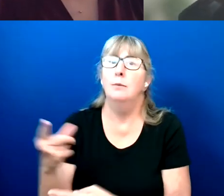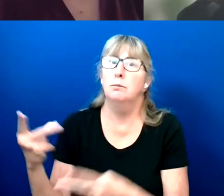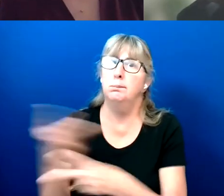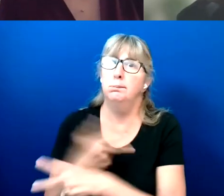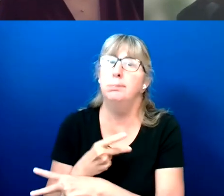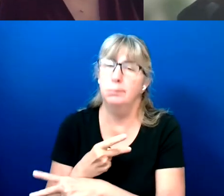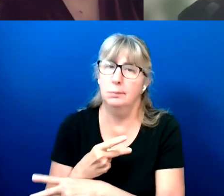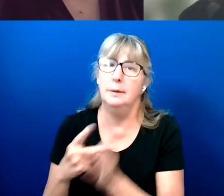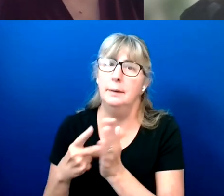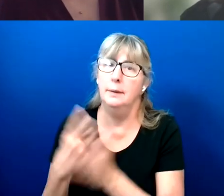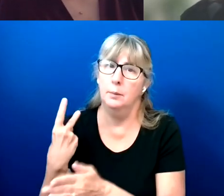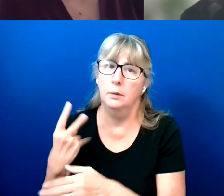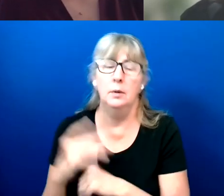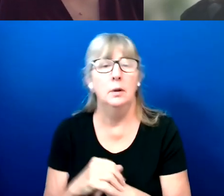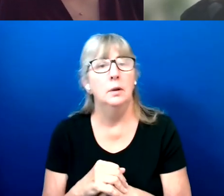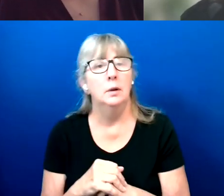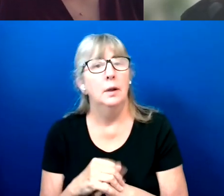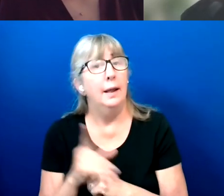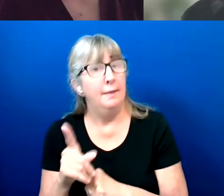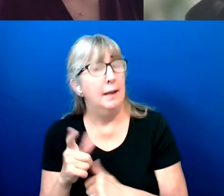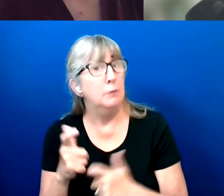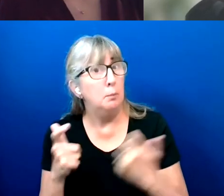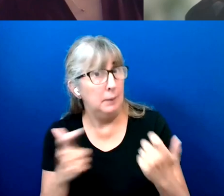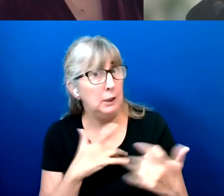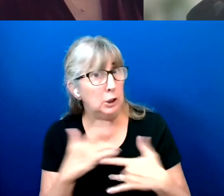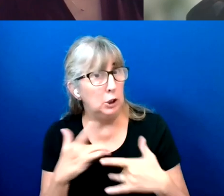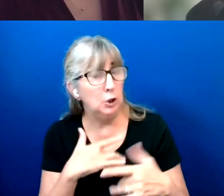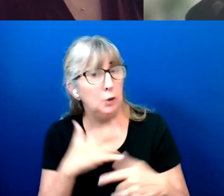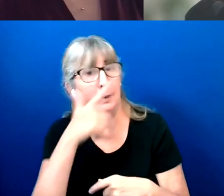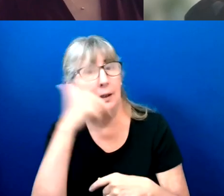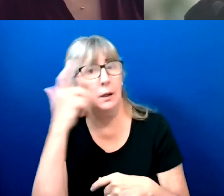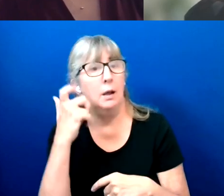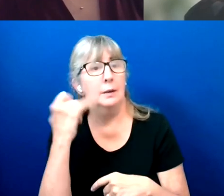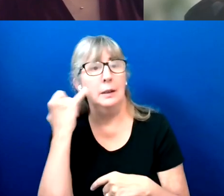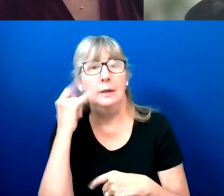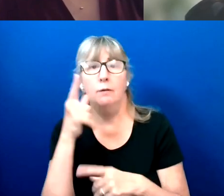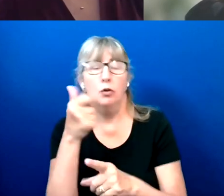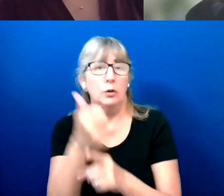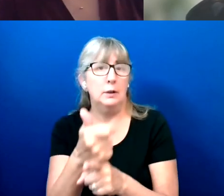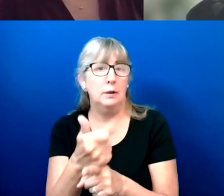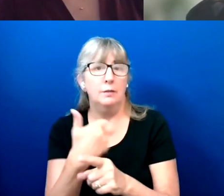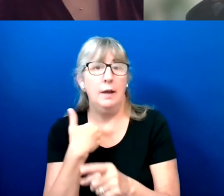But that's obviously a big issue, because if you have a disability, and it's really